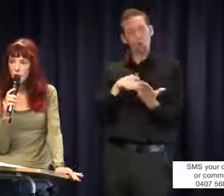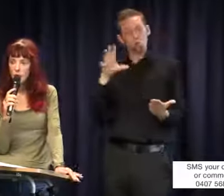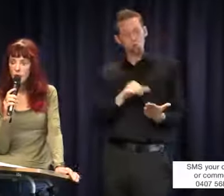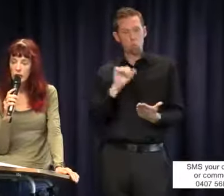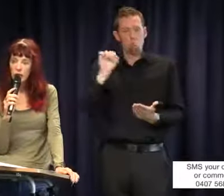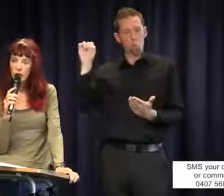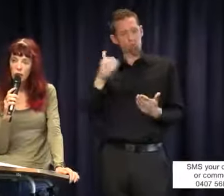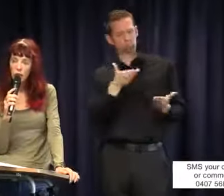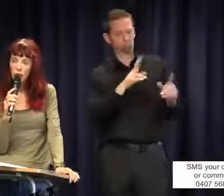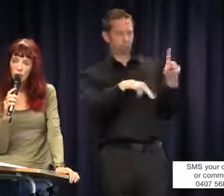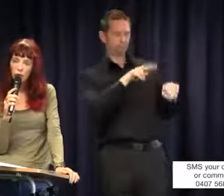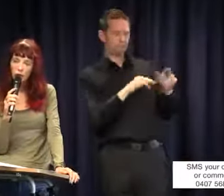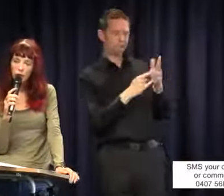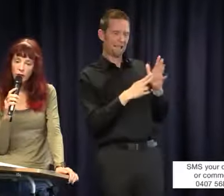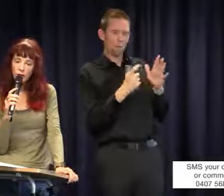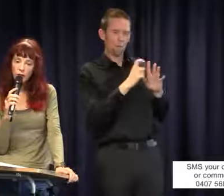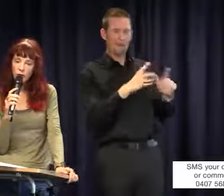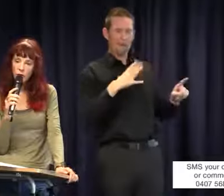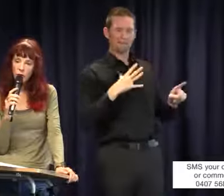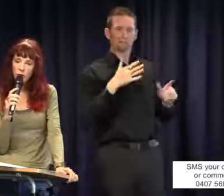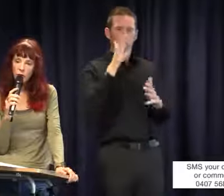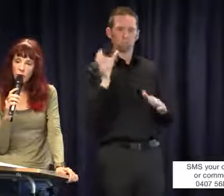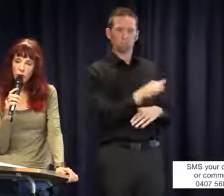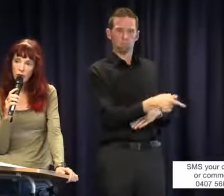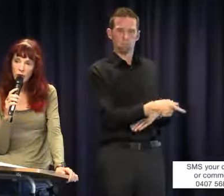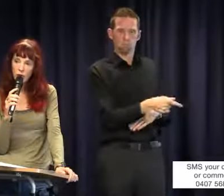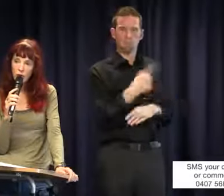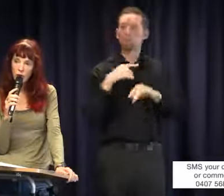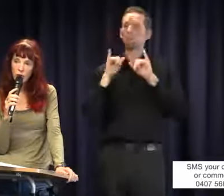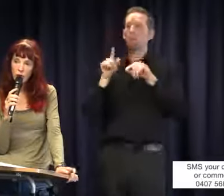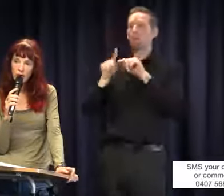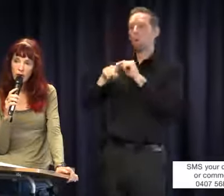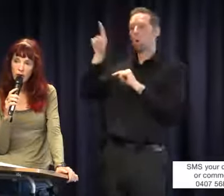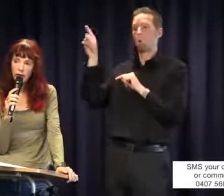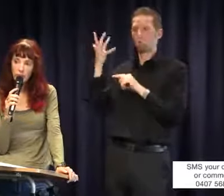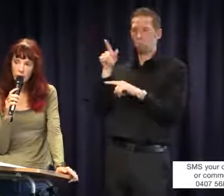need because unfortunately parents are often not taken much notice of and kids aren't taken